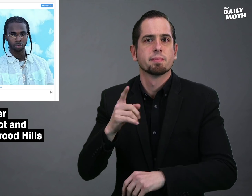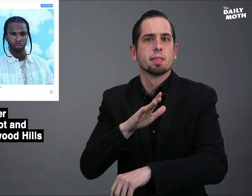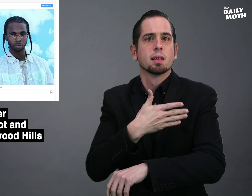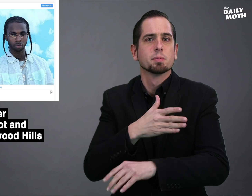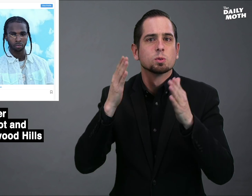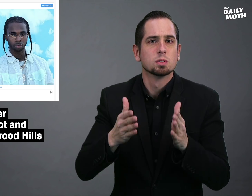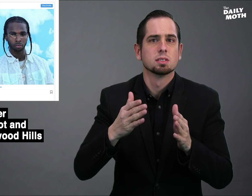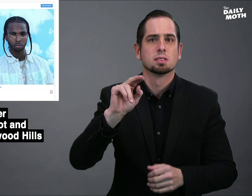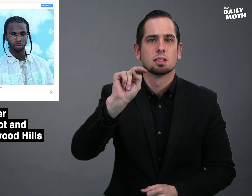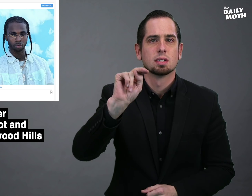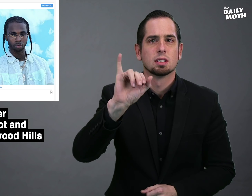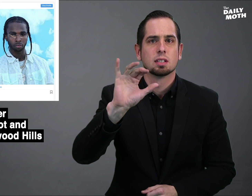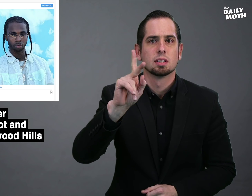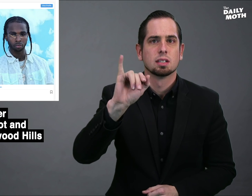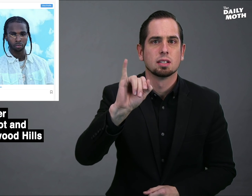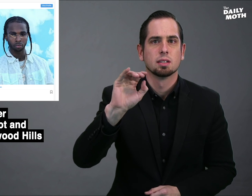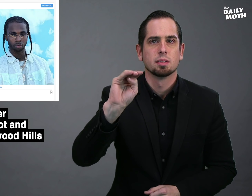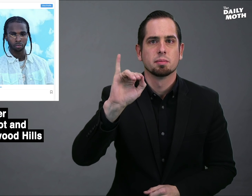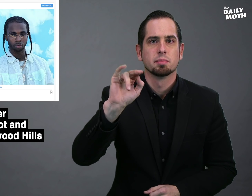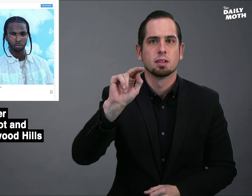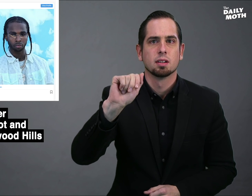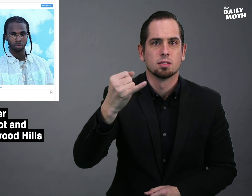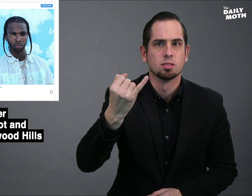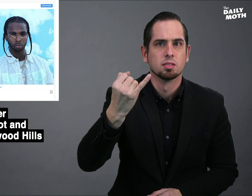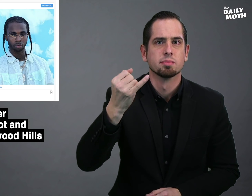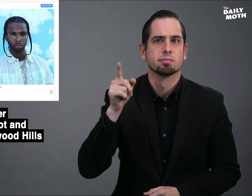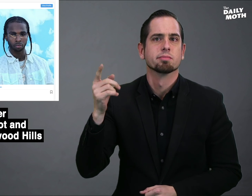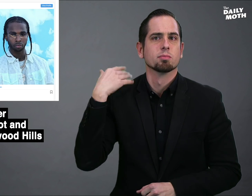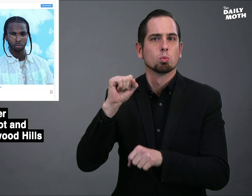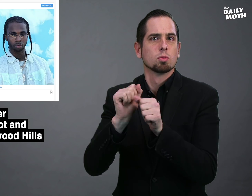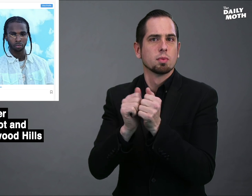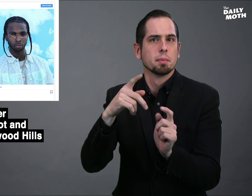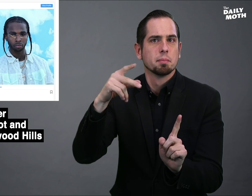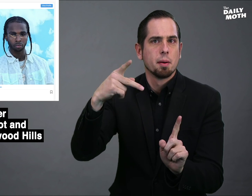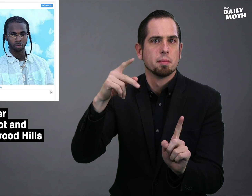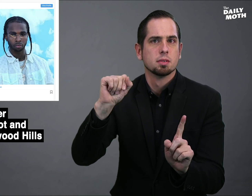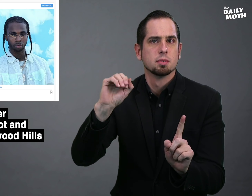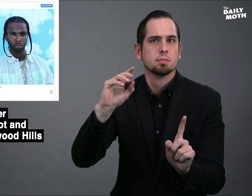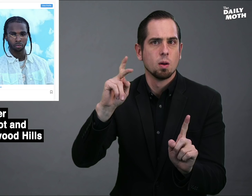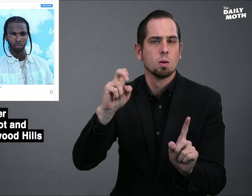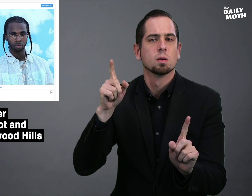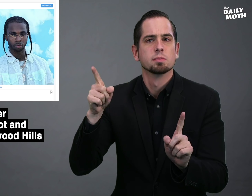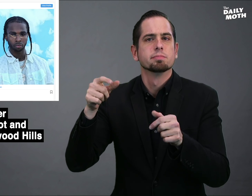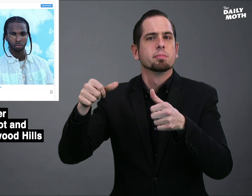Musicians Nicki Minaj, who worked with Pop Smoke,